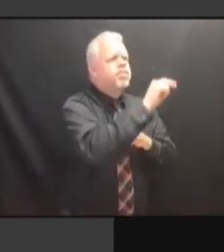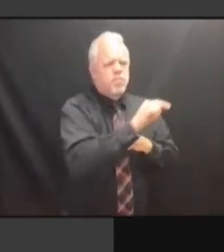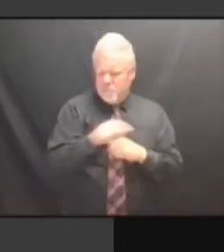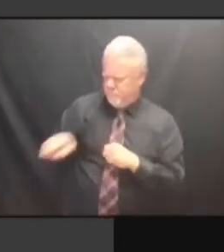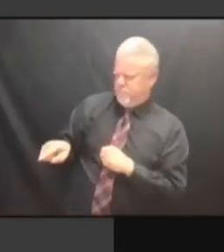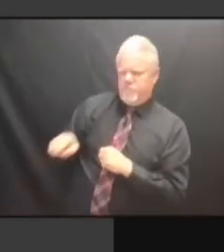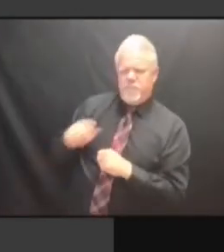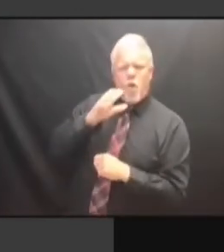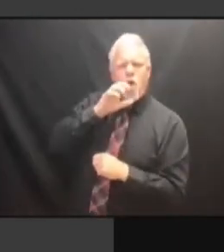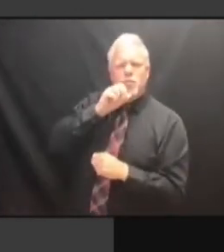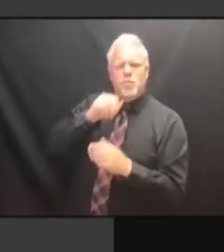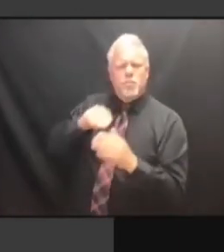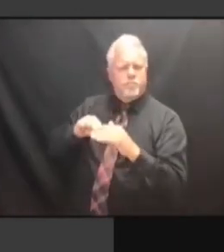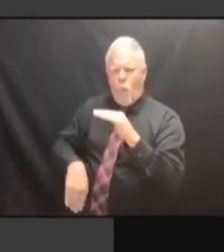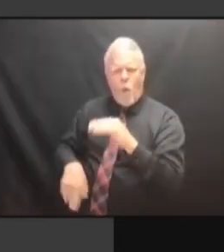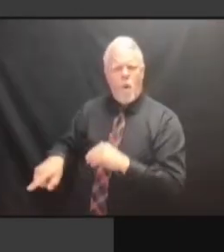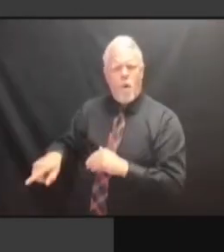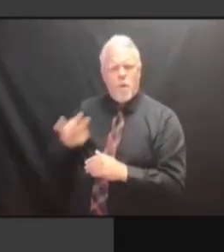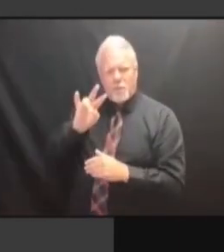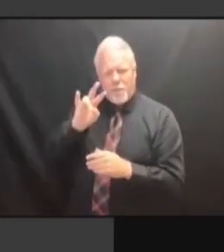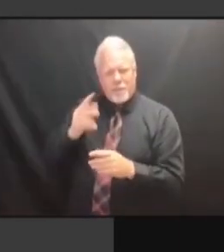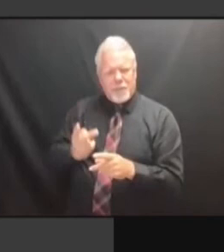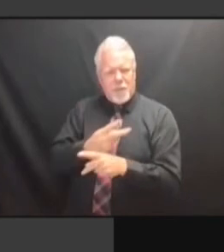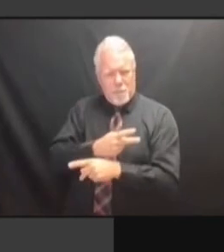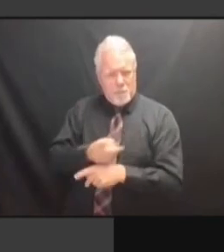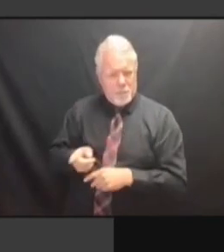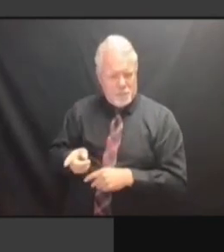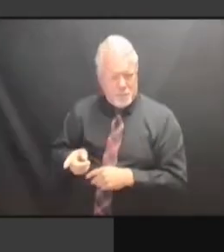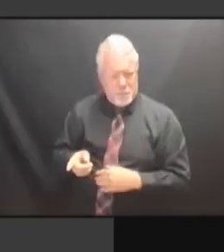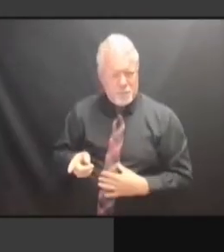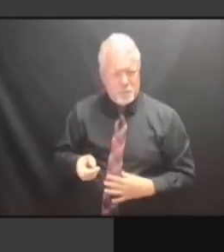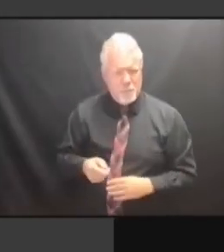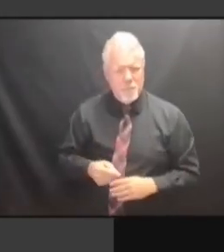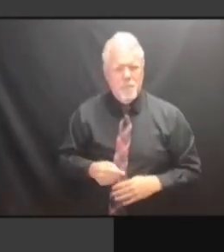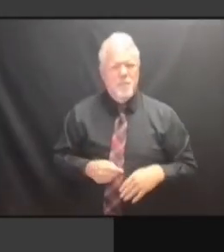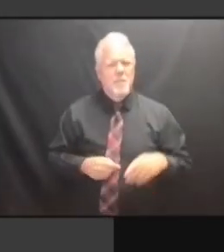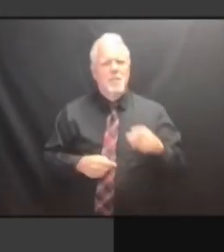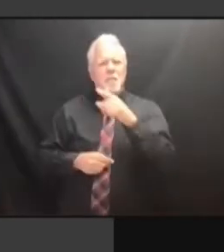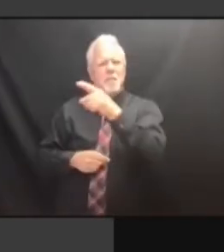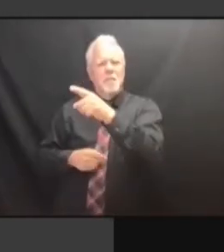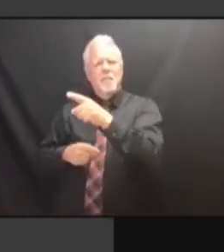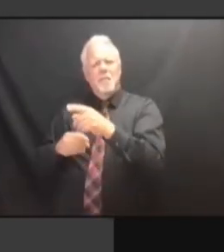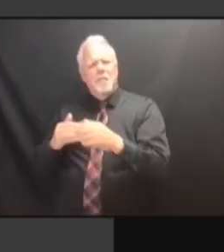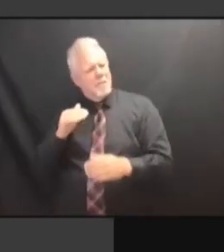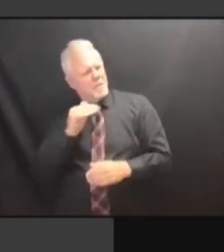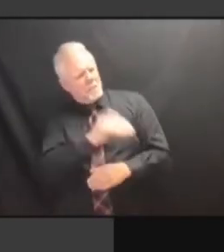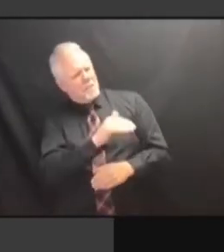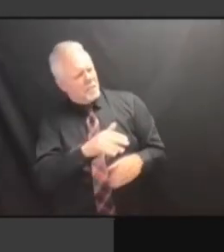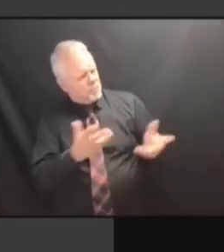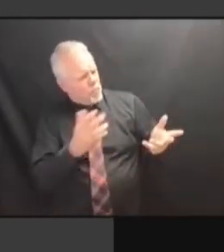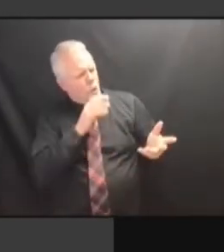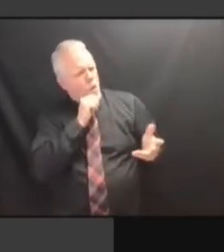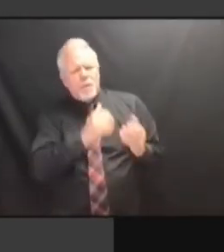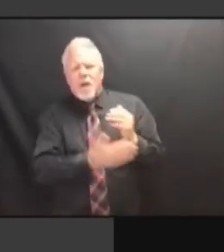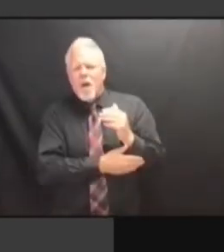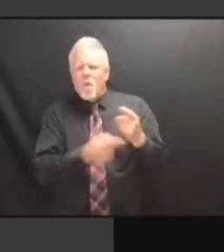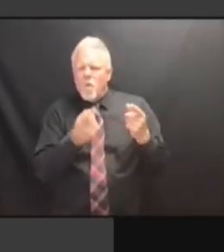SO I CALLED SUE BARON, THE ORANGE COUNTY COMMISSIONER, ORANGE COUNTY COMMISSIONER, ORANGE COUNTY COMMISSIONER, DISNEY ORANGE COUNTY COMMISSIONER, DISNEY SAI ORANGE COUNTY COMMISSIONER, AND AND AND I AND I SAID, AND I SAID, SUE, AND I SAID, SUE, WHAT'S AND I SAID, SUE, WHAT'S THE AND I SAID, SUE, WHAT'S THE STORY I SAID, SUE, WHAT'S THE STORY I SAID, SUE, WHAT'S THE STORY HERE, I SAID, SUE, WHAT'S THE STORY HERE, HAVE I SAID, SUE, WHAT'S THE STORY HERE, HAVE YOU I SAID, SUE, WHAT'S THE STORY HERE, HAVE YOU LOOKED I SAID, SUE, WHAT'S THE STORY HERE, HAVE YOU LOOKED INTO I SAID, SUE, WHAT'S THE STORY HERE, HAVE YOU LOOKED INTO THIS? HERE, HAVE YOU LOOKED INTO THIS? HERE, HAVE YOU LOOKED INTO THIS? SHE HERE, HAVE YOU LOOKED INTO THIS? SHE SAID, HERE, HAVE YOU LOOKED INTO THIS? SHE SAID, YES, HERE, HAVE YOU LOOKED INTO THIS? SHE SAID, YES, I'VE HERE, HAVE YOU LOOKED INTO THIS? SHE SAID, YES, I'VE LOOKED HERE, HAVE YOU LOOKED INTO THIS? SHE SAID, YES, I'VE LOOKED INTO SHE SAID, YES, I'VE LOOKED INTO SHE SAID, YES, I'VE LOOKED INTO IT, SHE SAID, YES, I'VE LOOKED INTO IT, WE SHE SAID, YES, I'VE LOOKED INTO IT, WE KNOW,